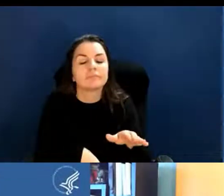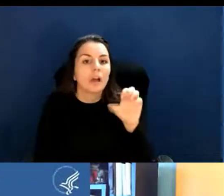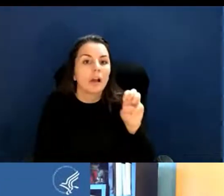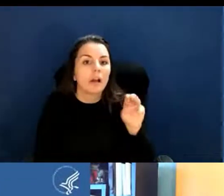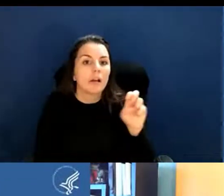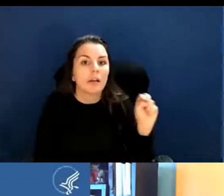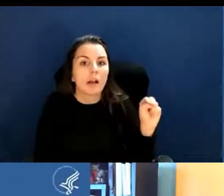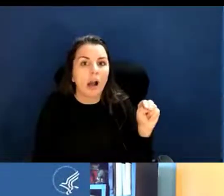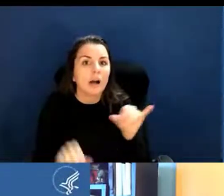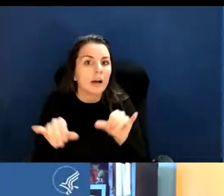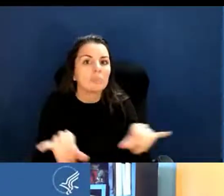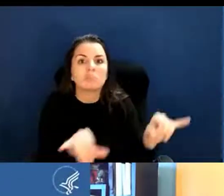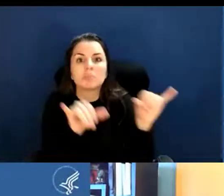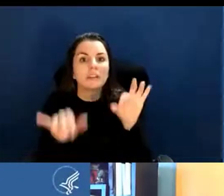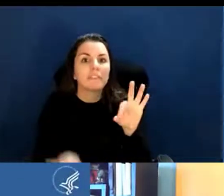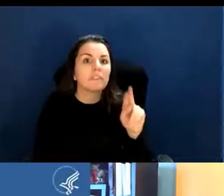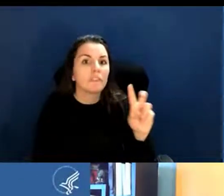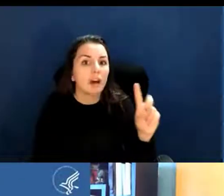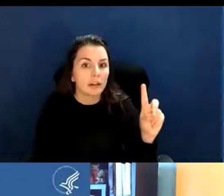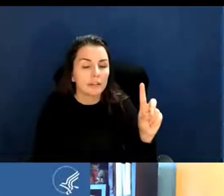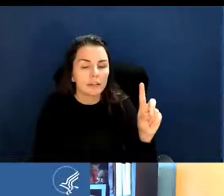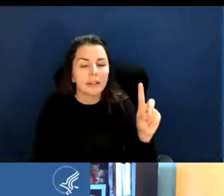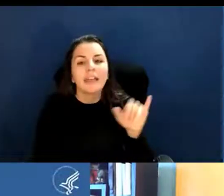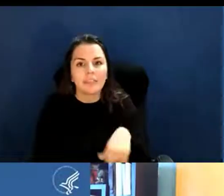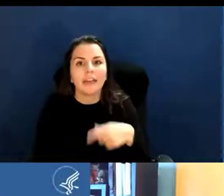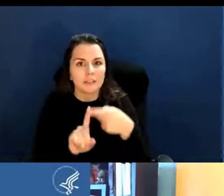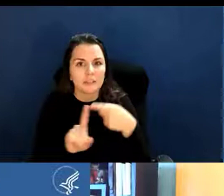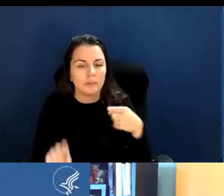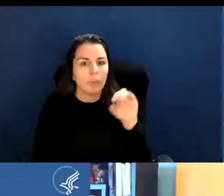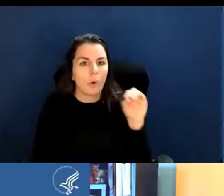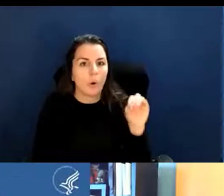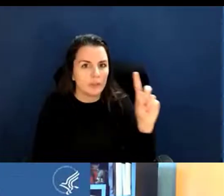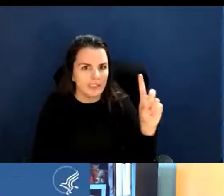that comes out of the Office of the Director, for example,